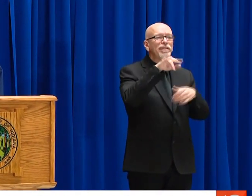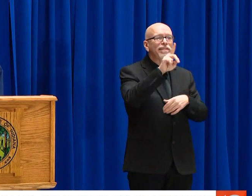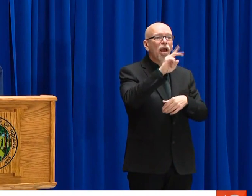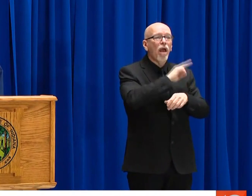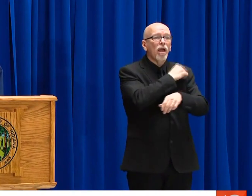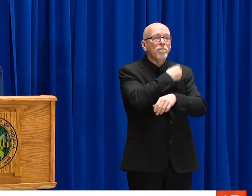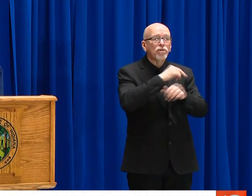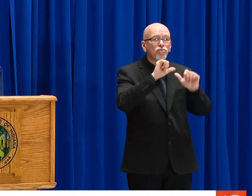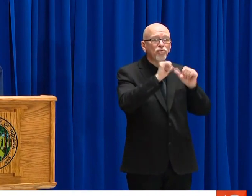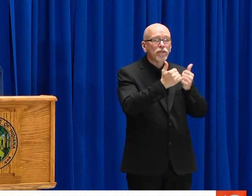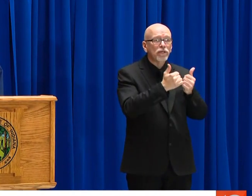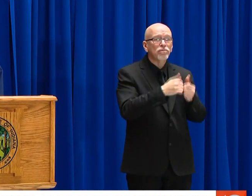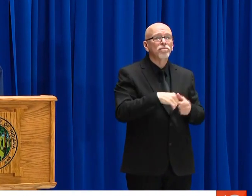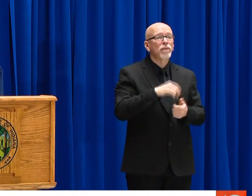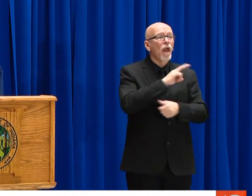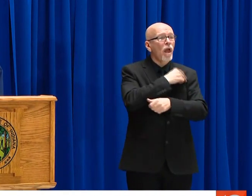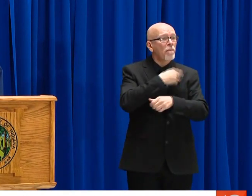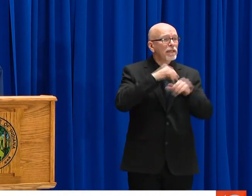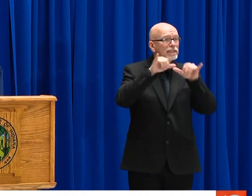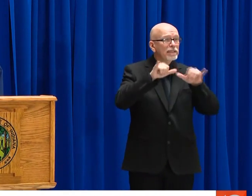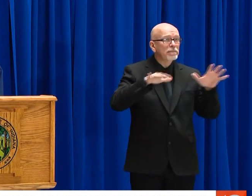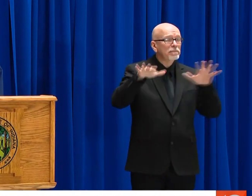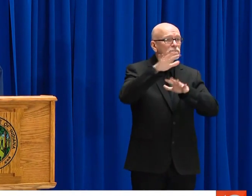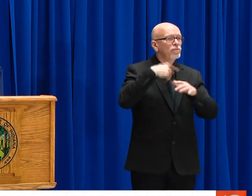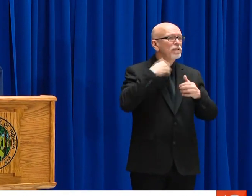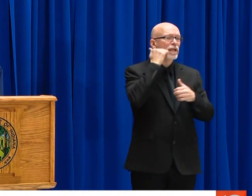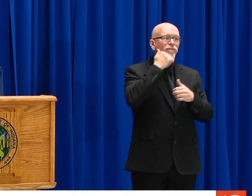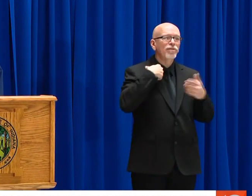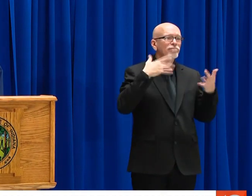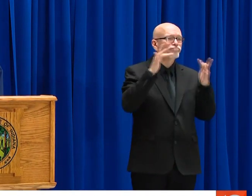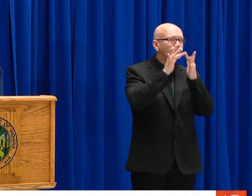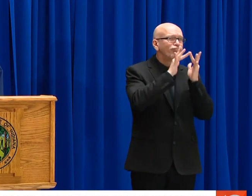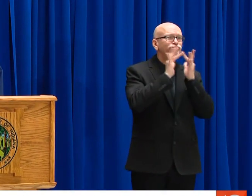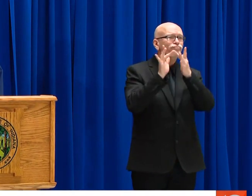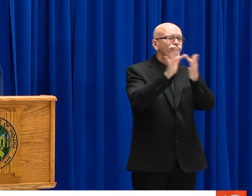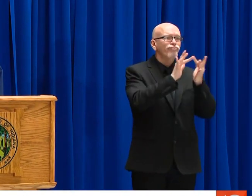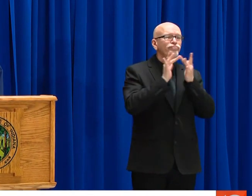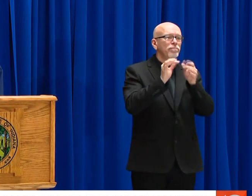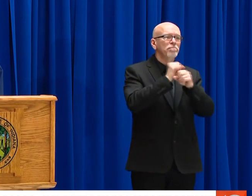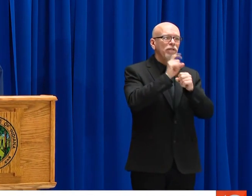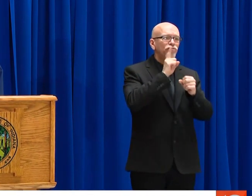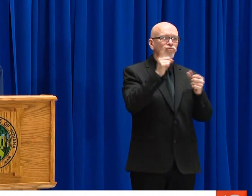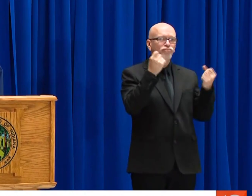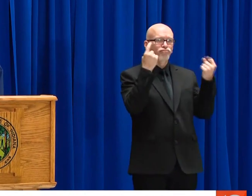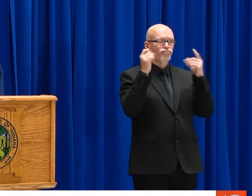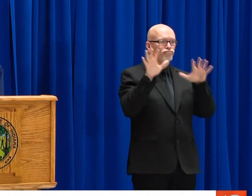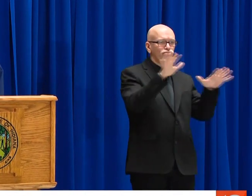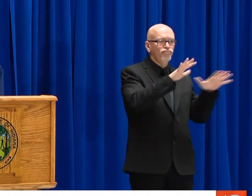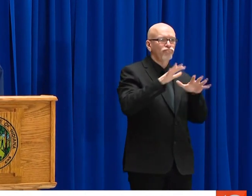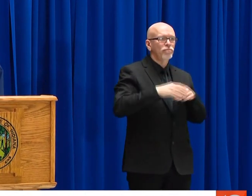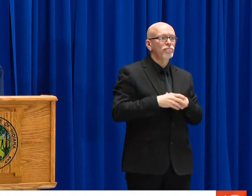WE WILL FACE IN THE COMING WEEKS. WE'RE HAVING REGIONAL CALLS, FACILITATED WITH THE INDIANA HOSPITAL ASSOCIATION AND